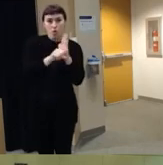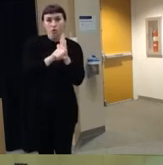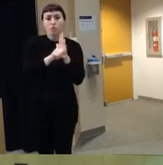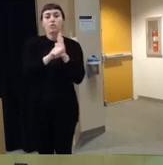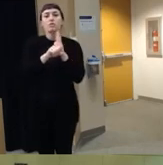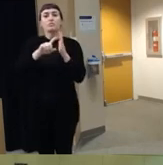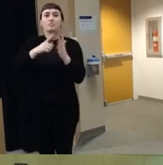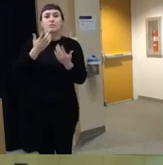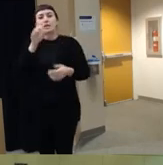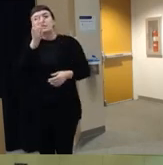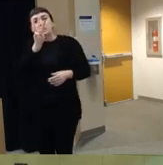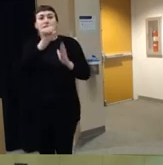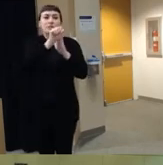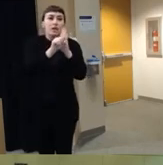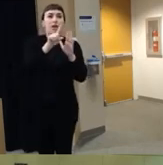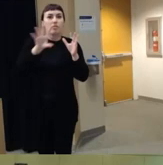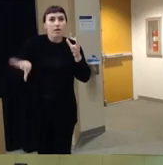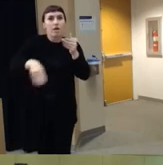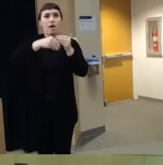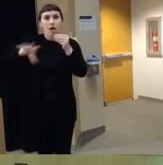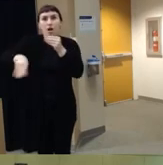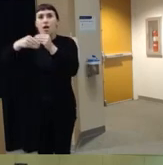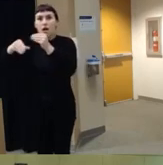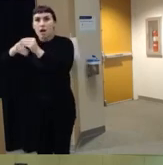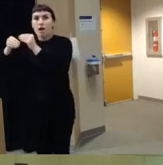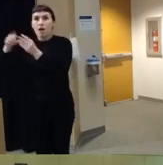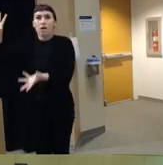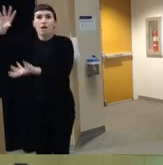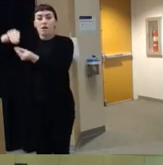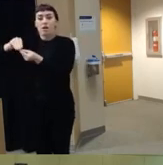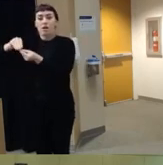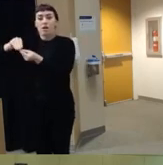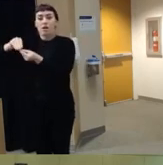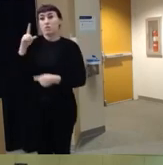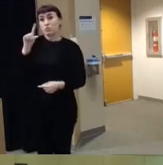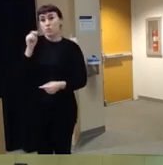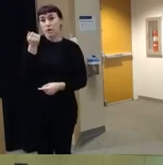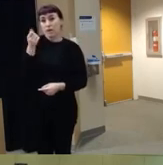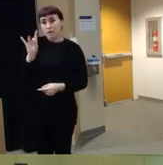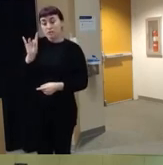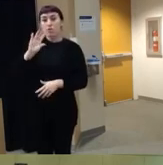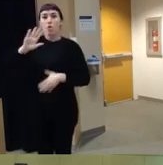six states and then added more States and more States and more States um as of 2018 um all states